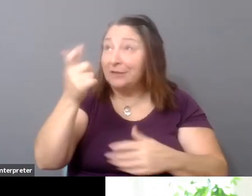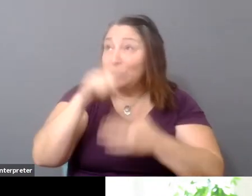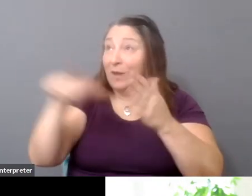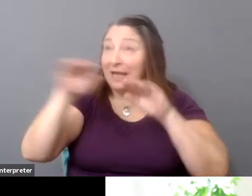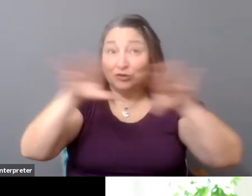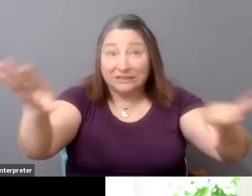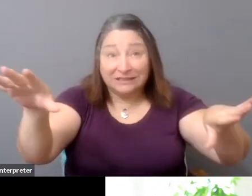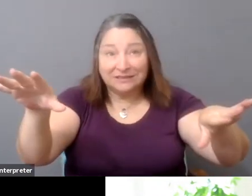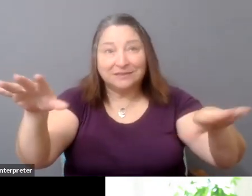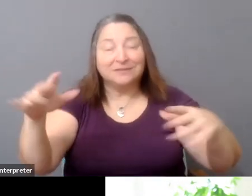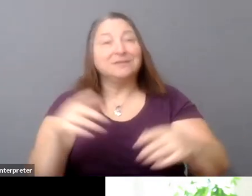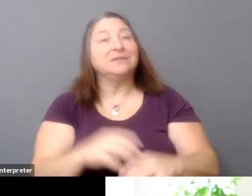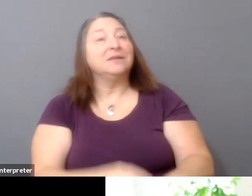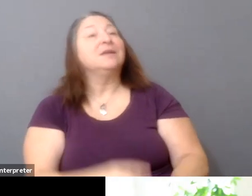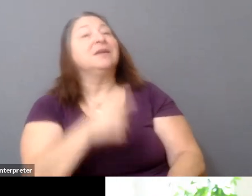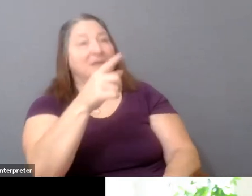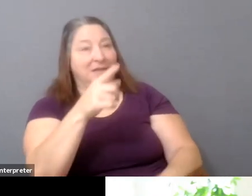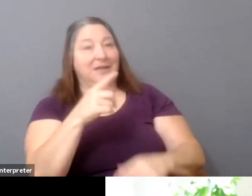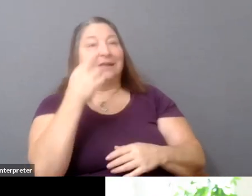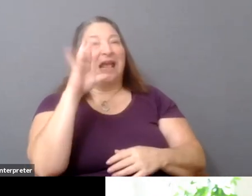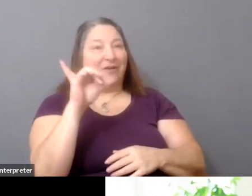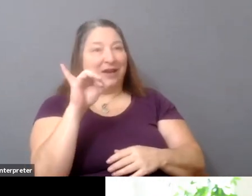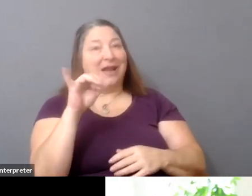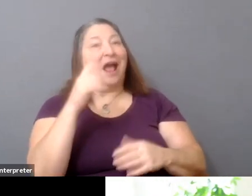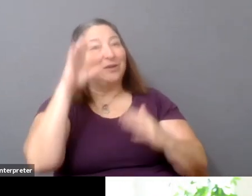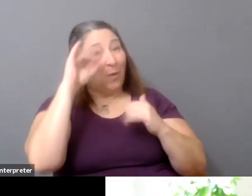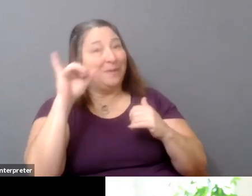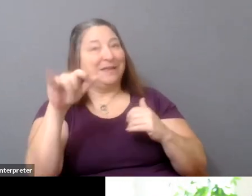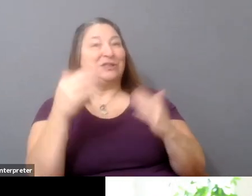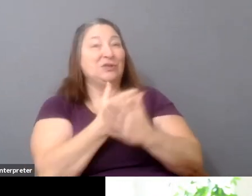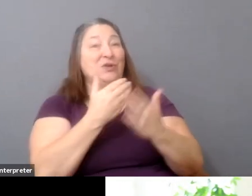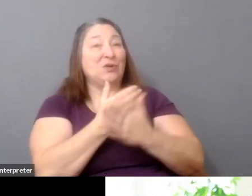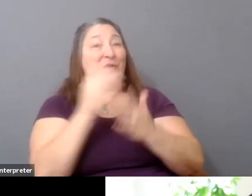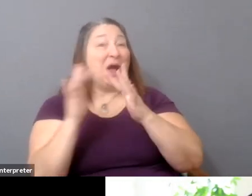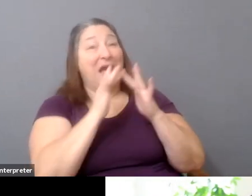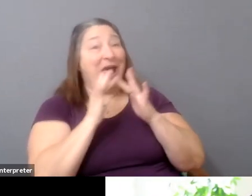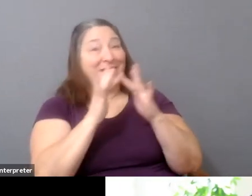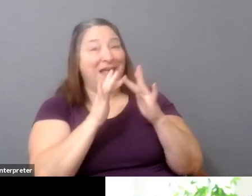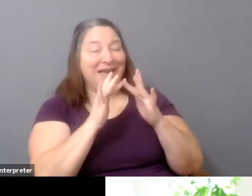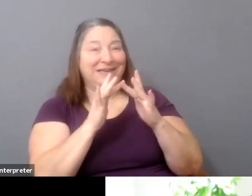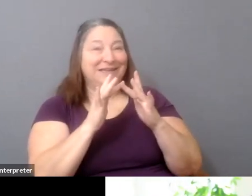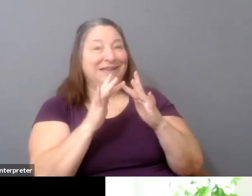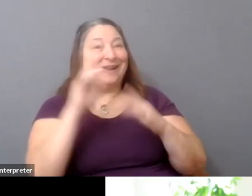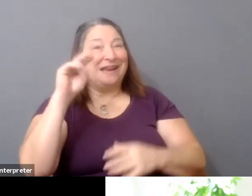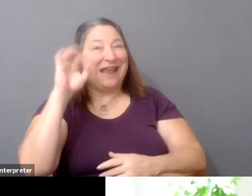that these new online networks would allow all of these creators to just completely route around gatekeepers.